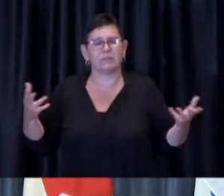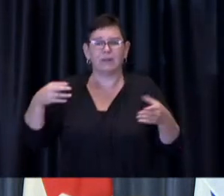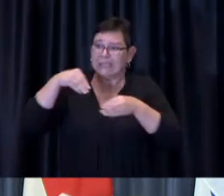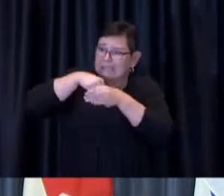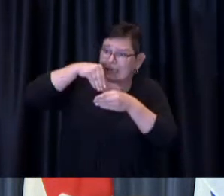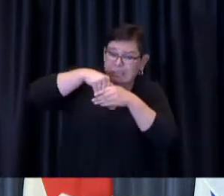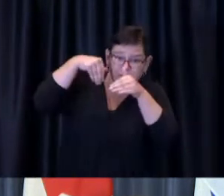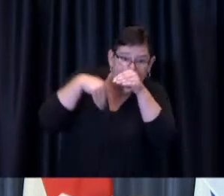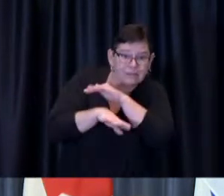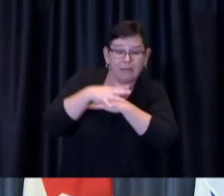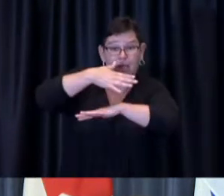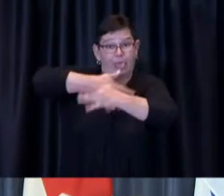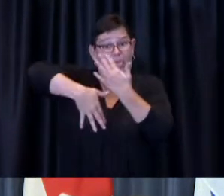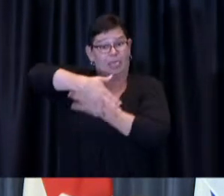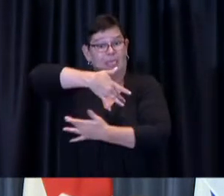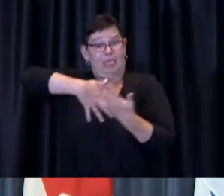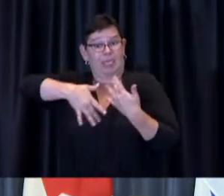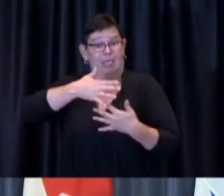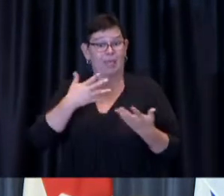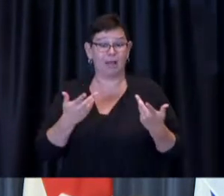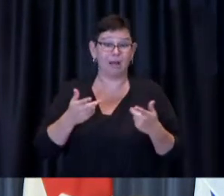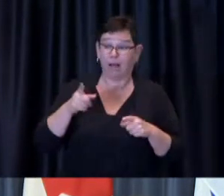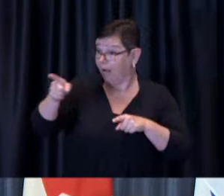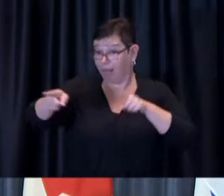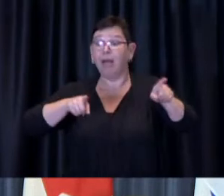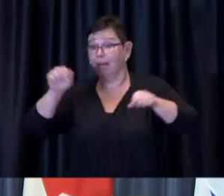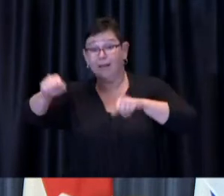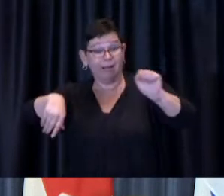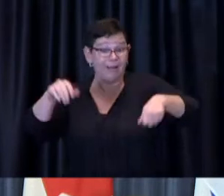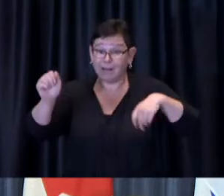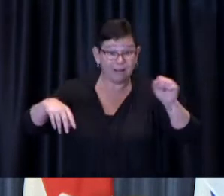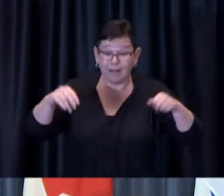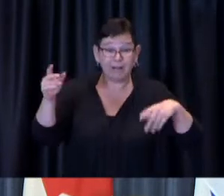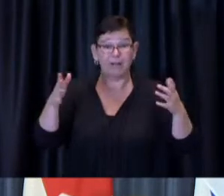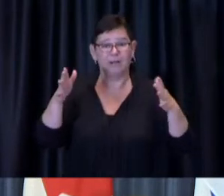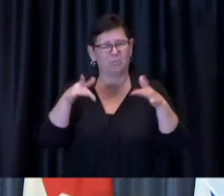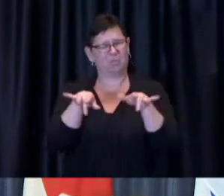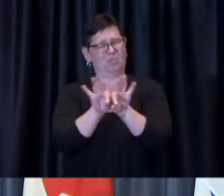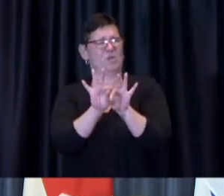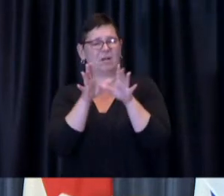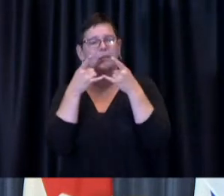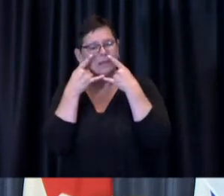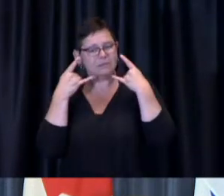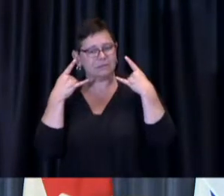what the vaccination status of other people is or if you have particular health concerns doing